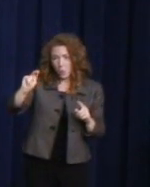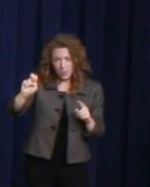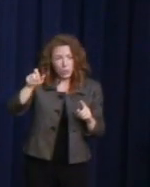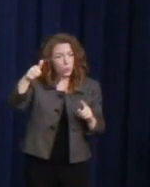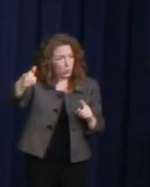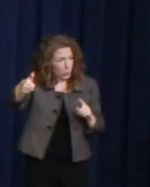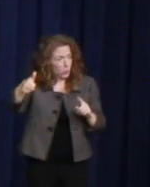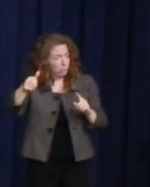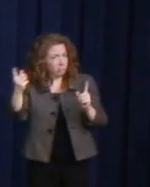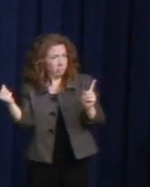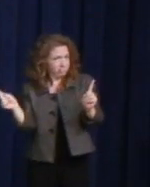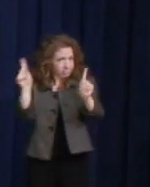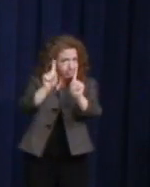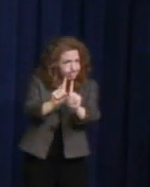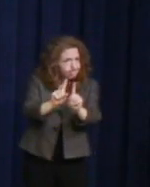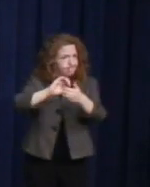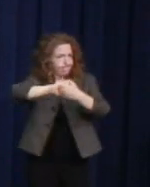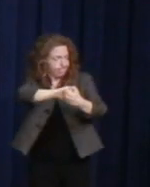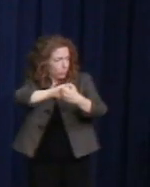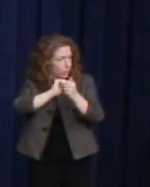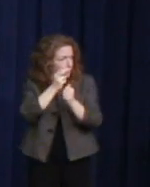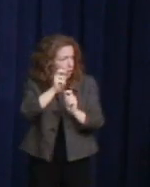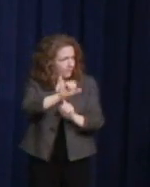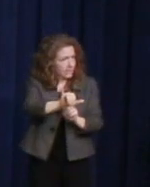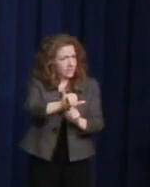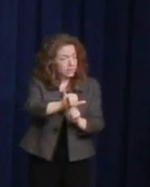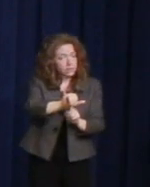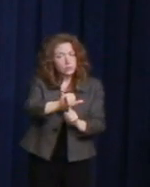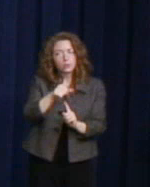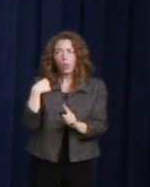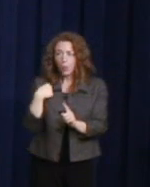continue the work that Harvey put forth. The day -- this day represents